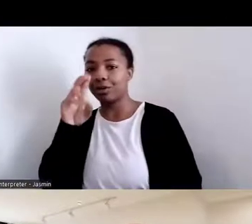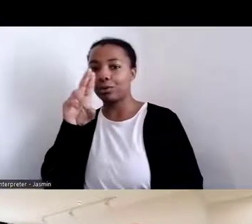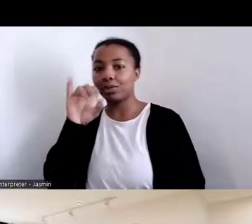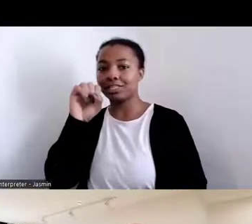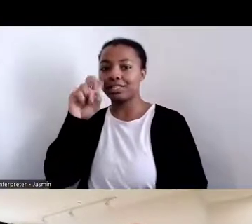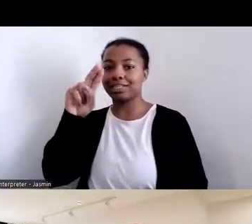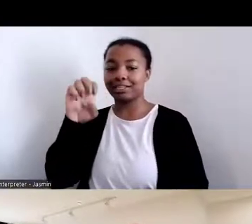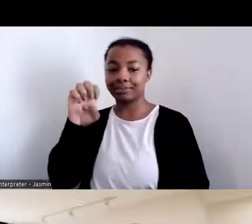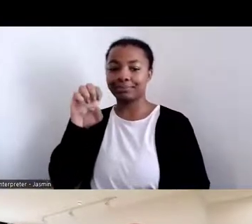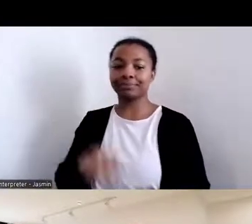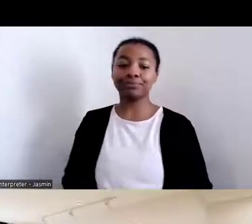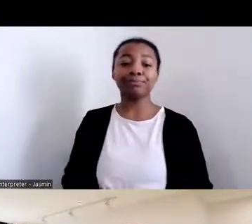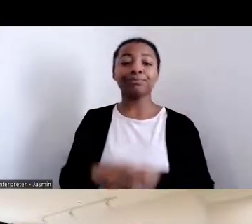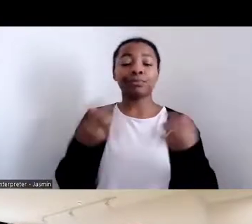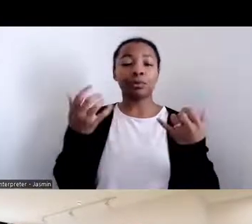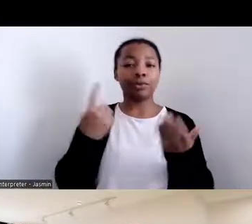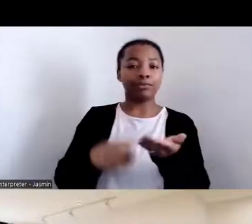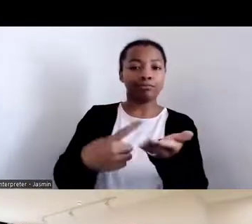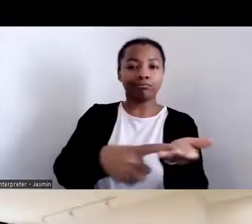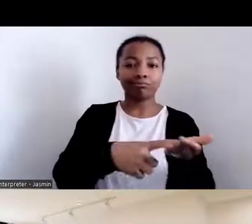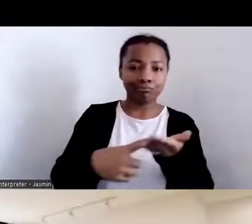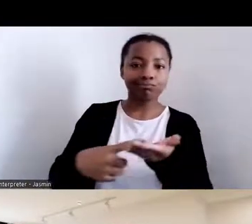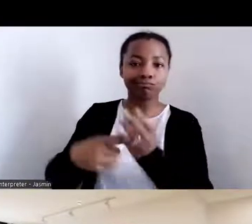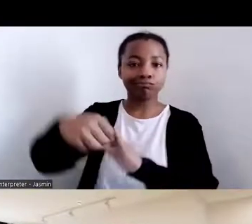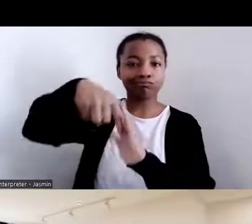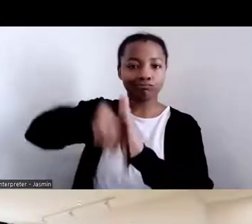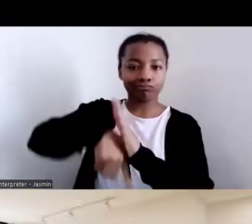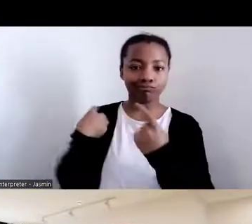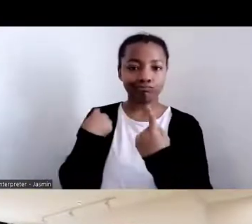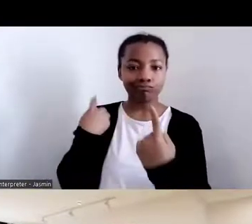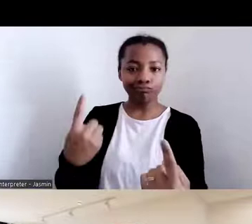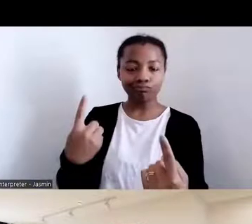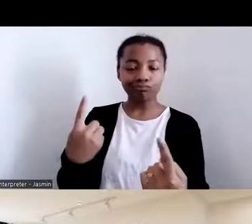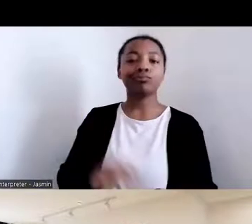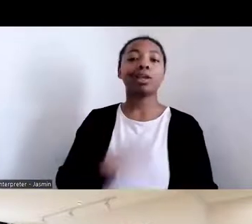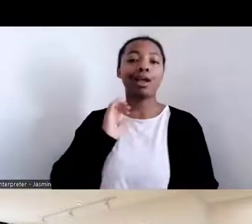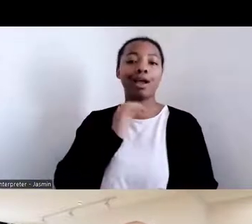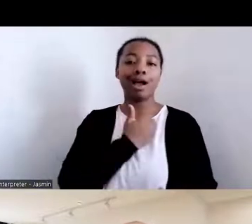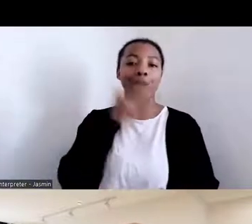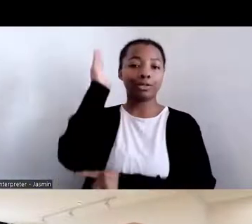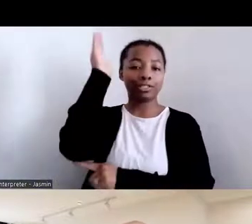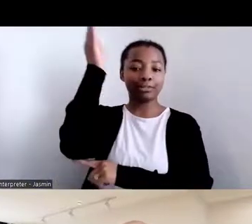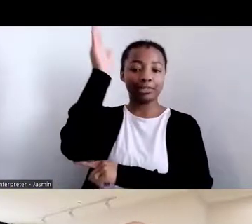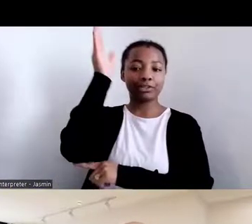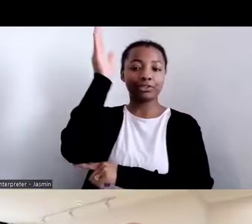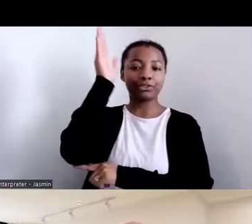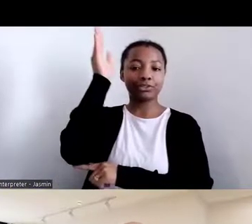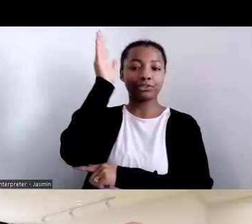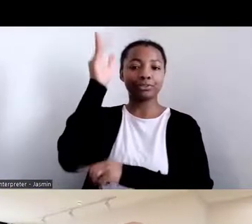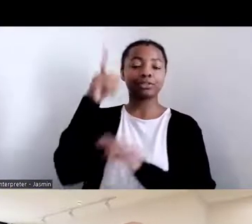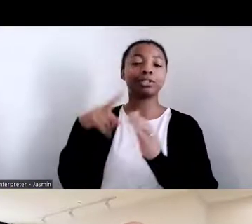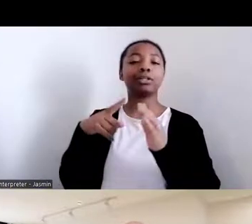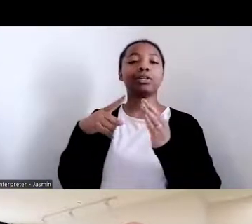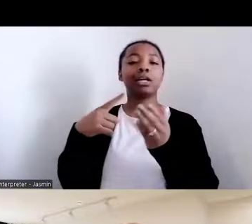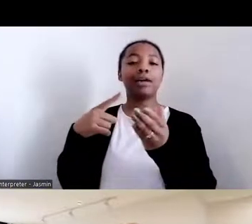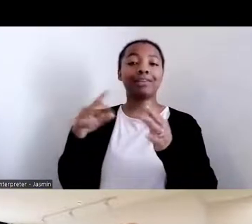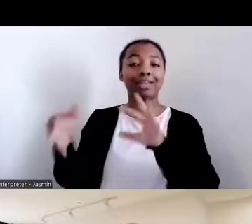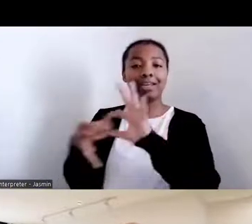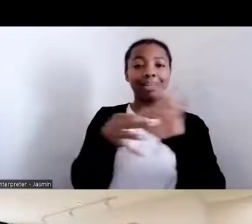With our speakers, we've tied the issues ‑‑ we've tied the issues related to corn and maize to the USDA's strategic